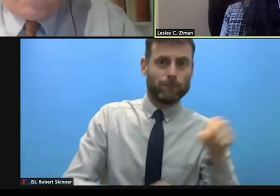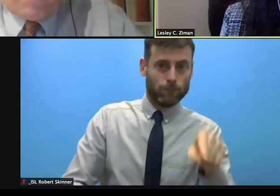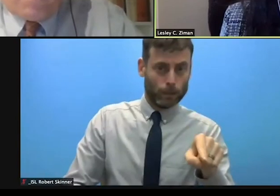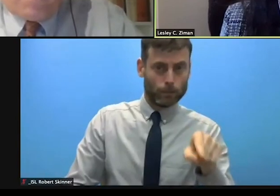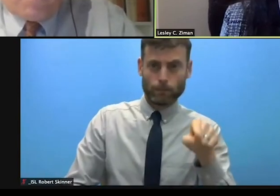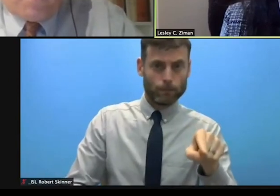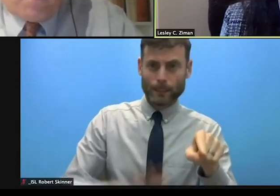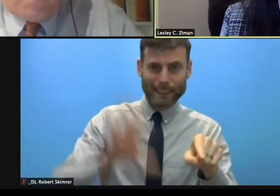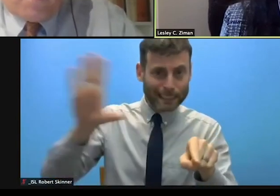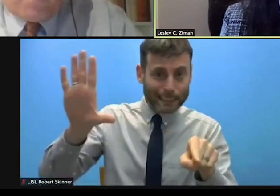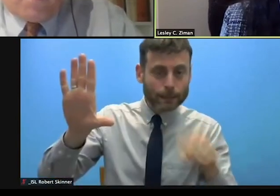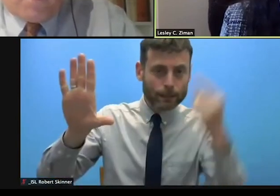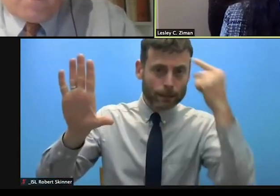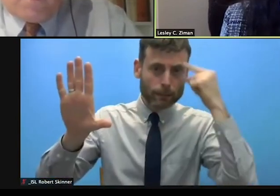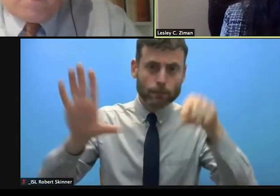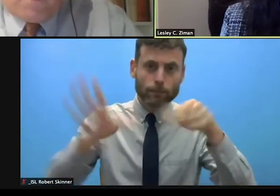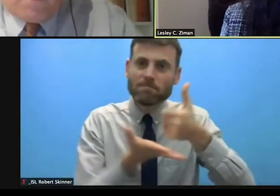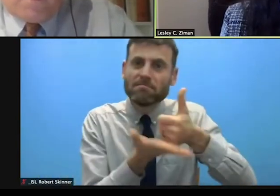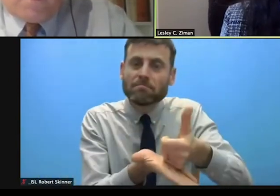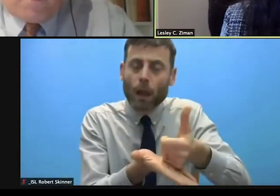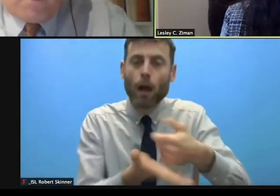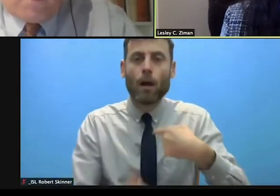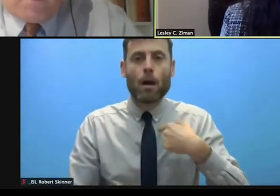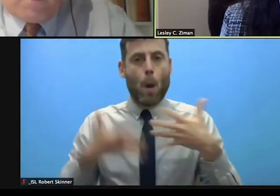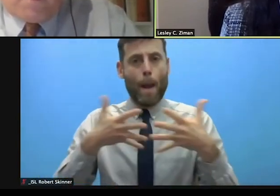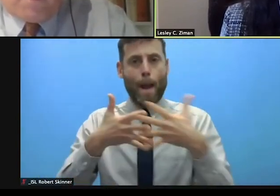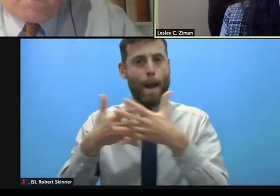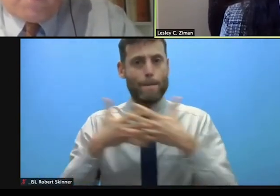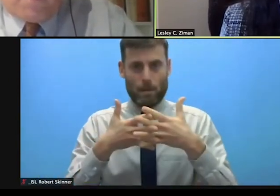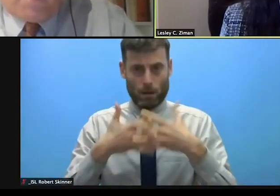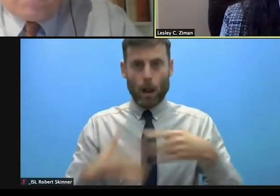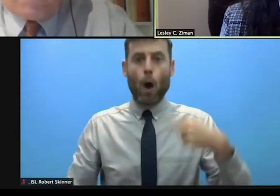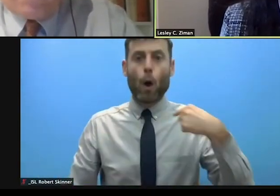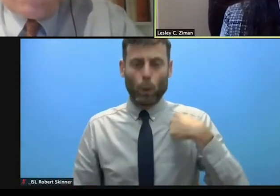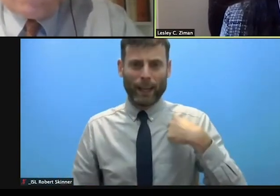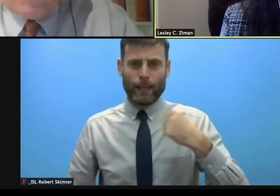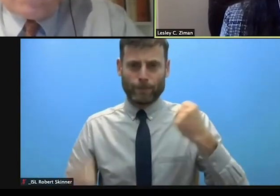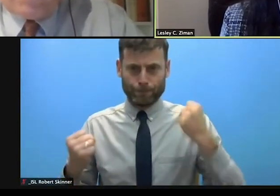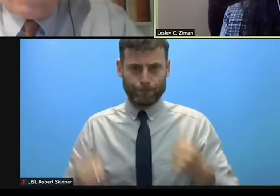The United States is committed to not only mitigating the worst impacts of the crisis now,